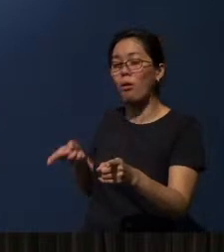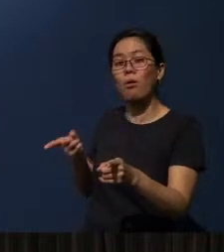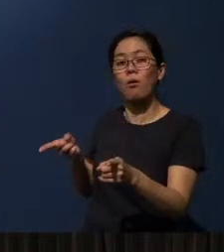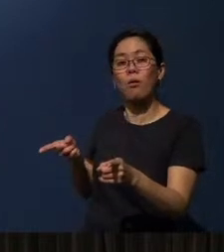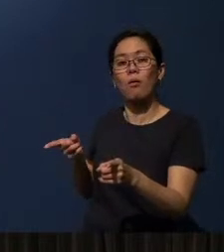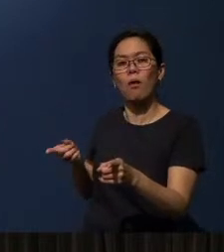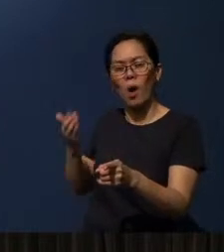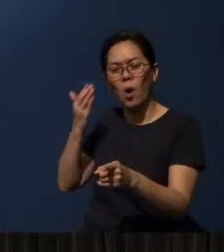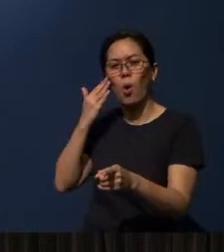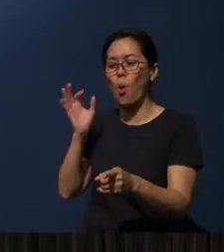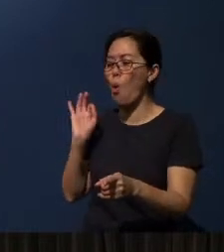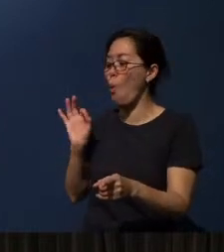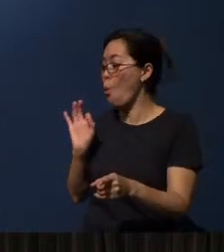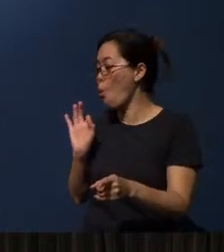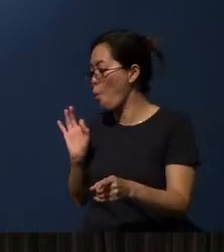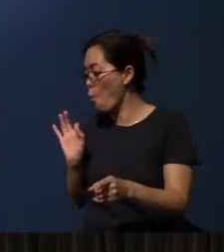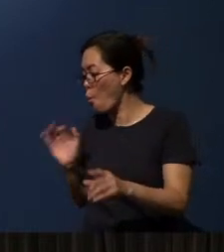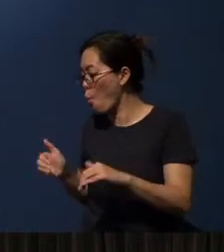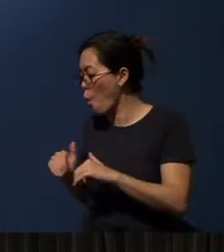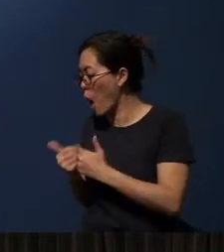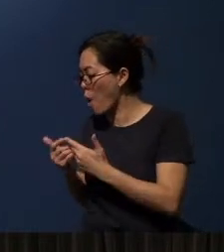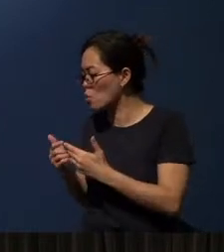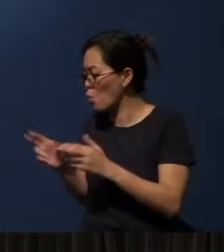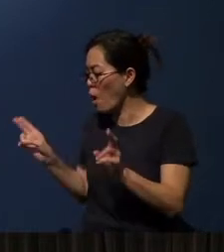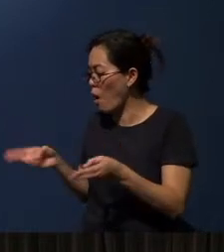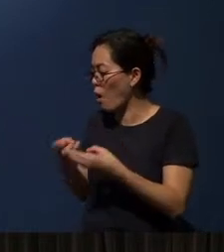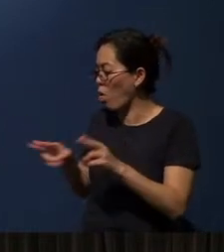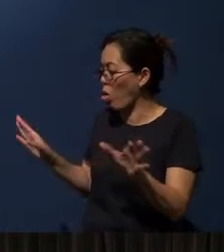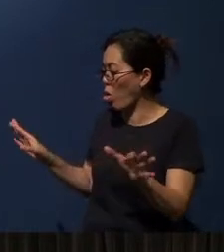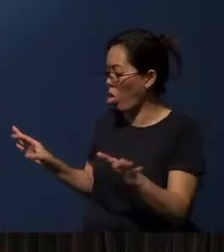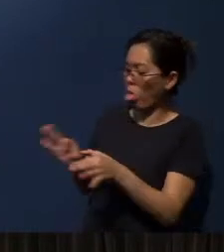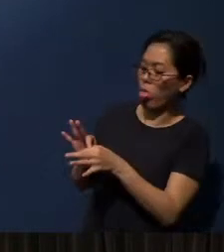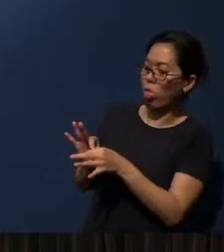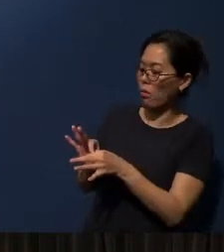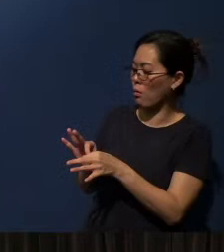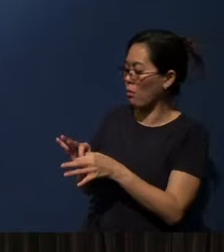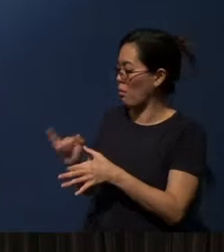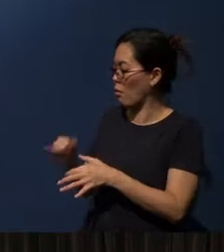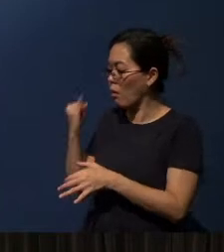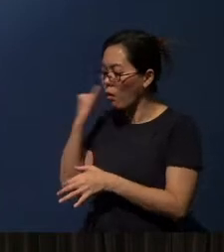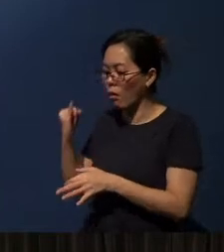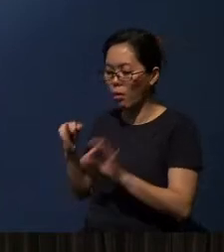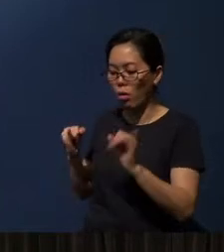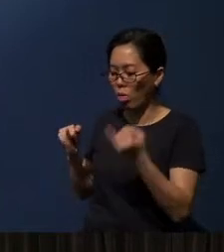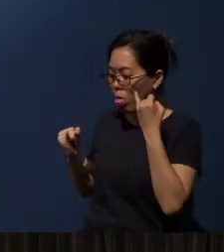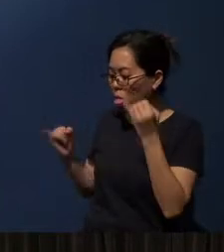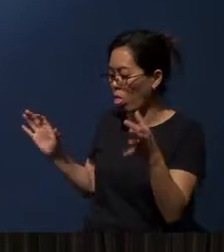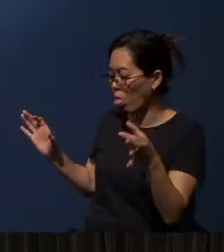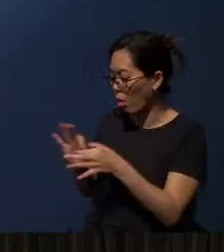and know how to harmonize the idea that the Bible is trying to tell me here.